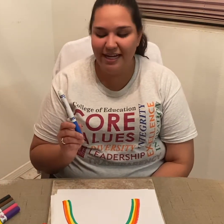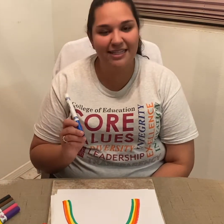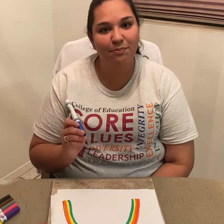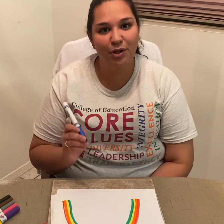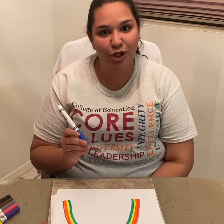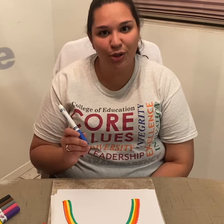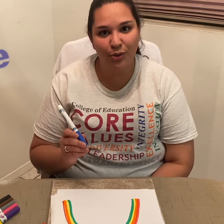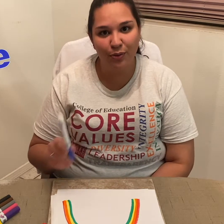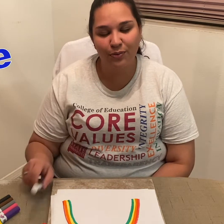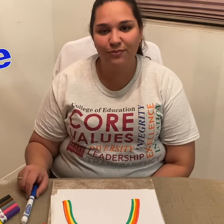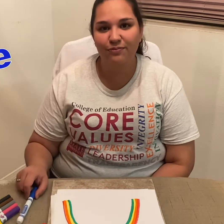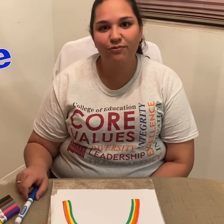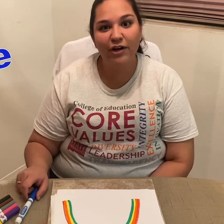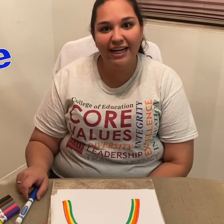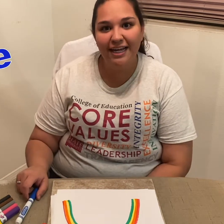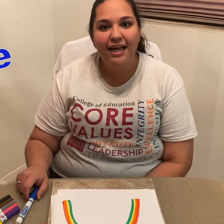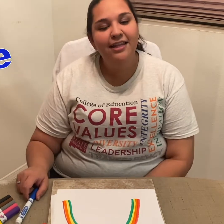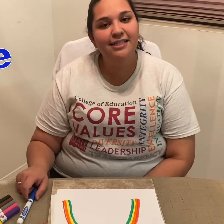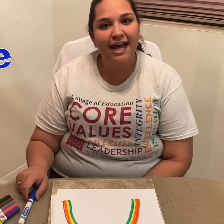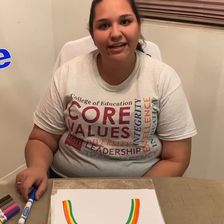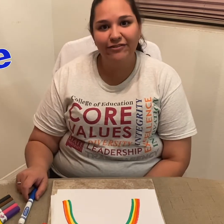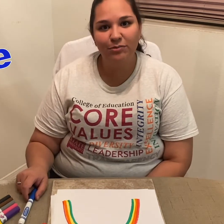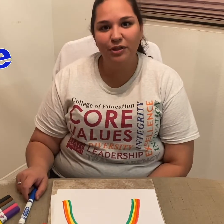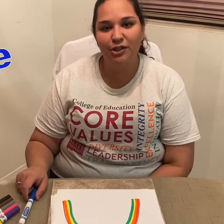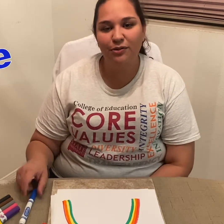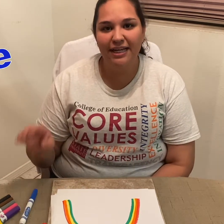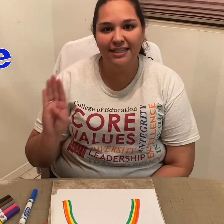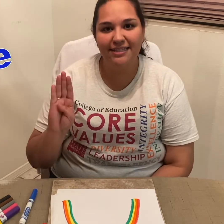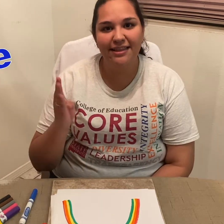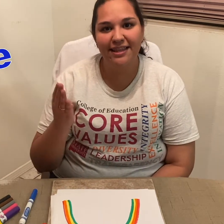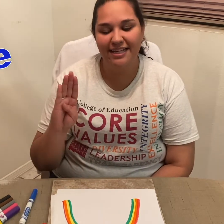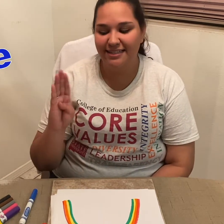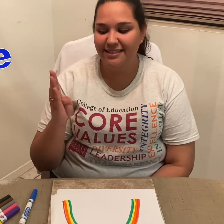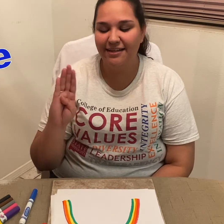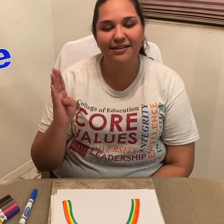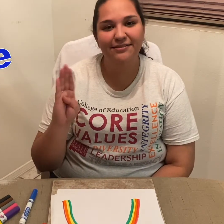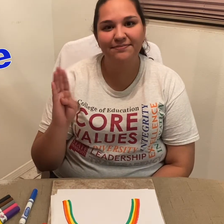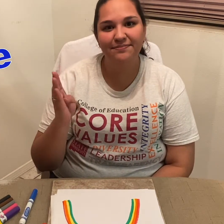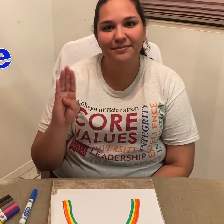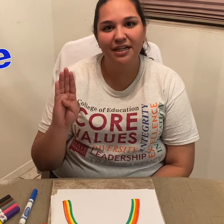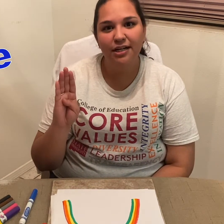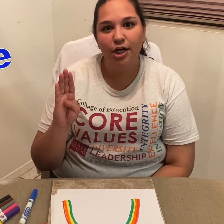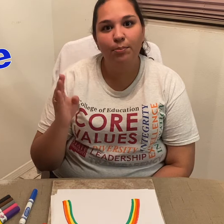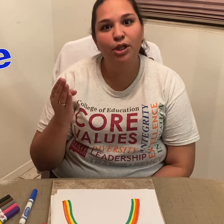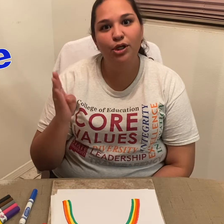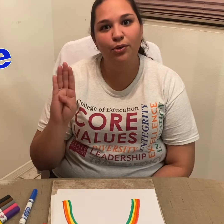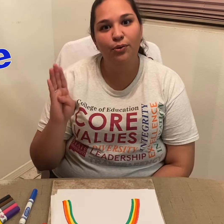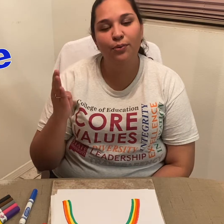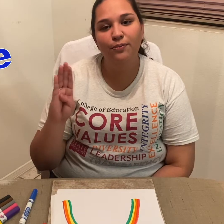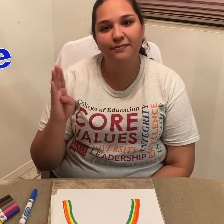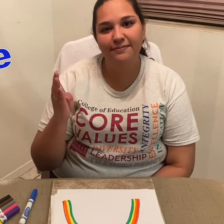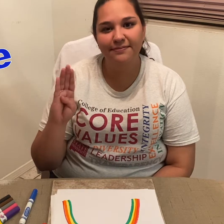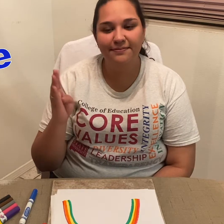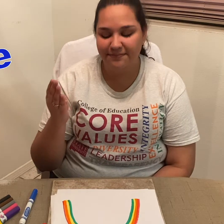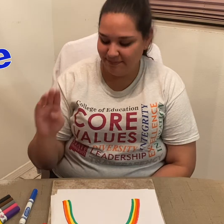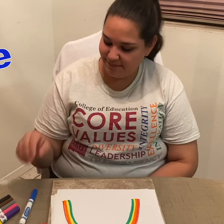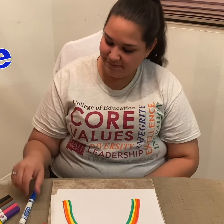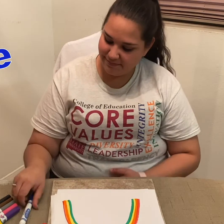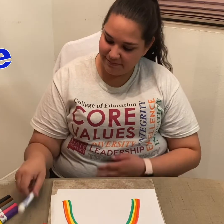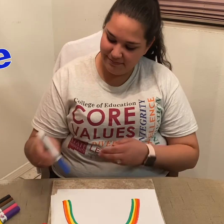is blue. Ready? The sign for blue is this: *signs 'blue'*